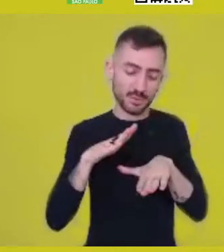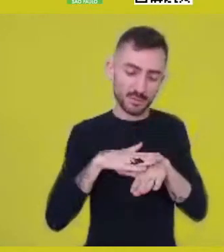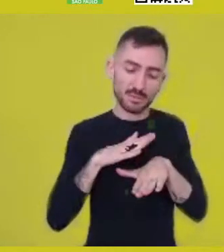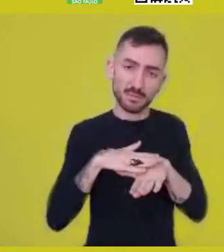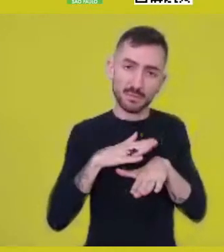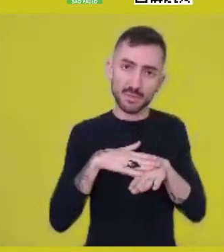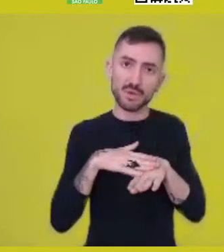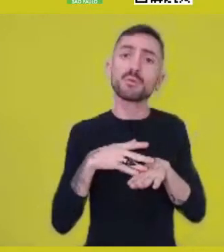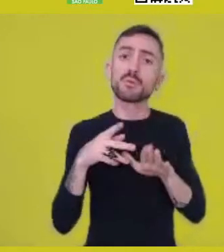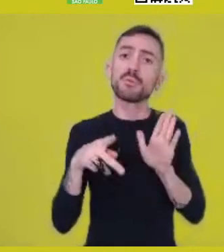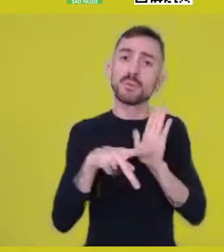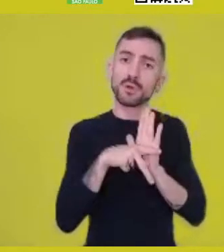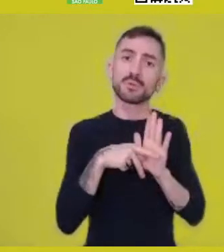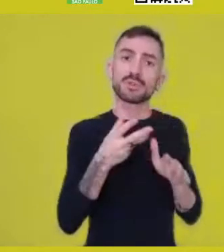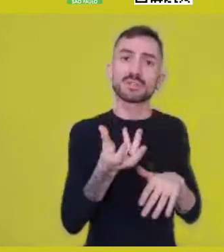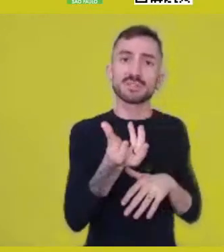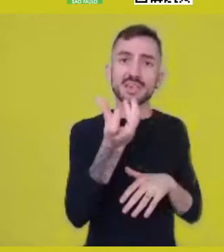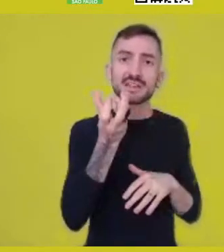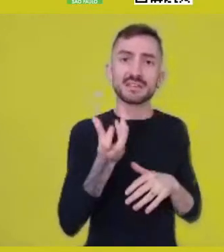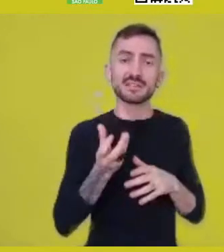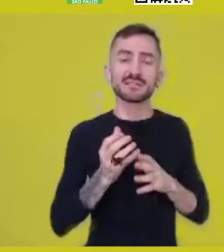an idea of autonomy may dwell.